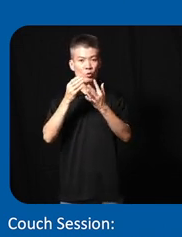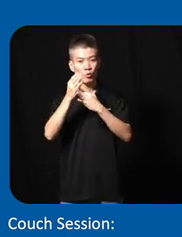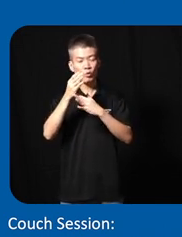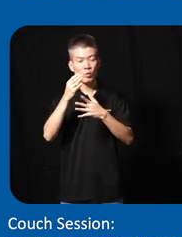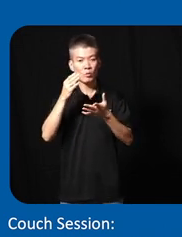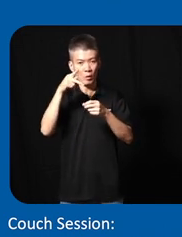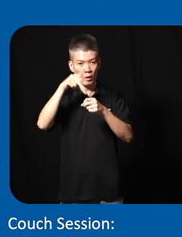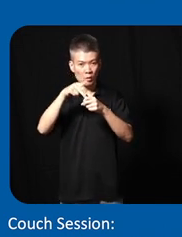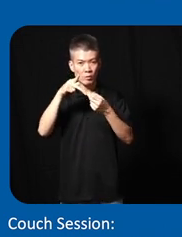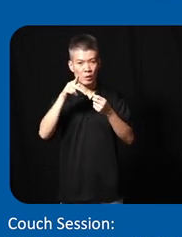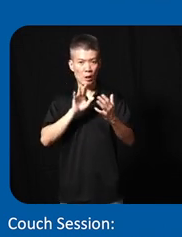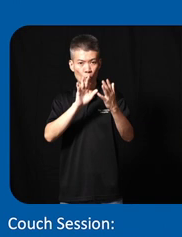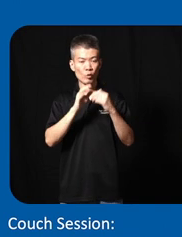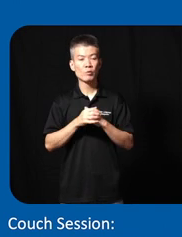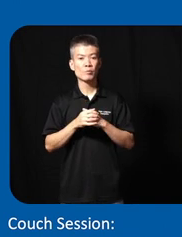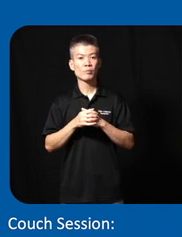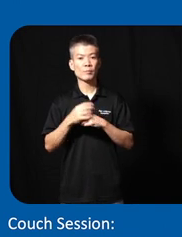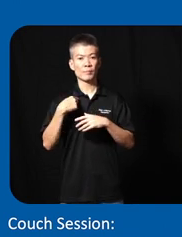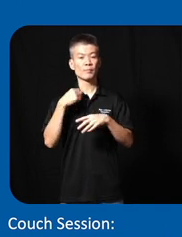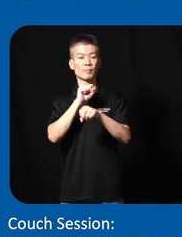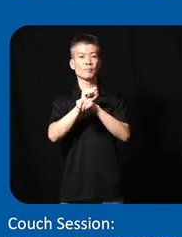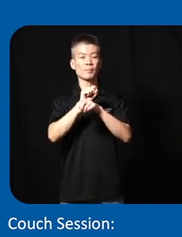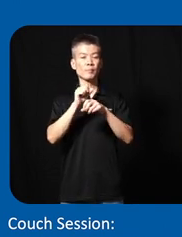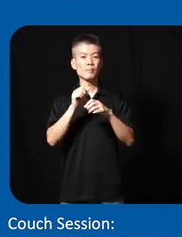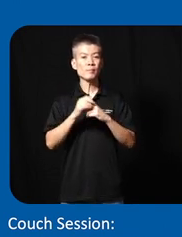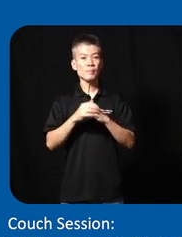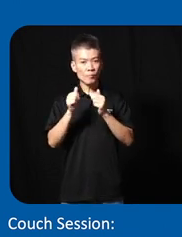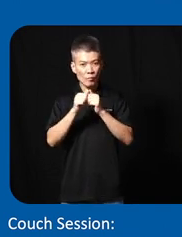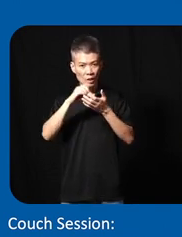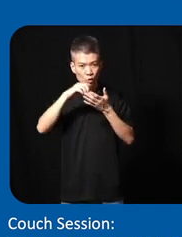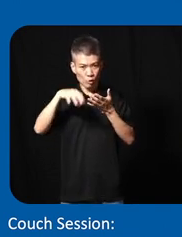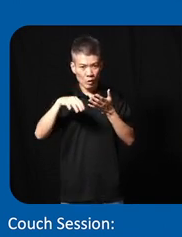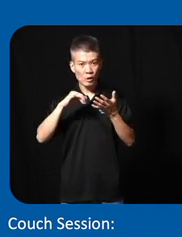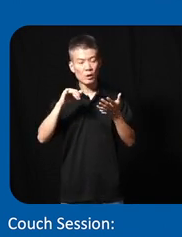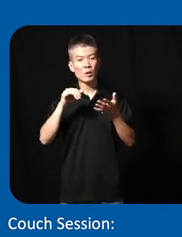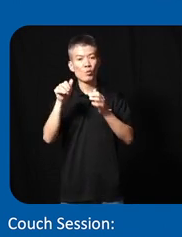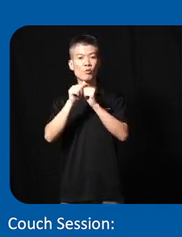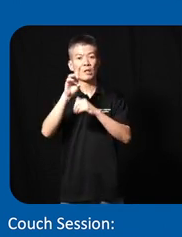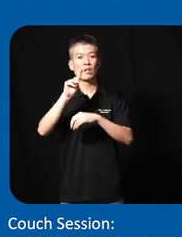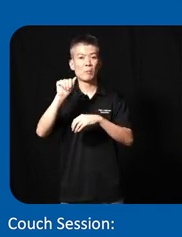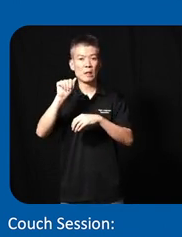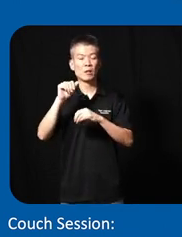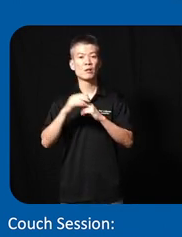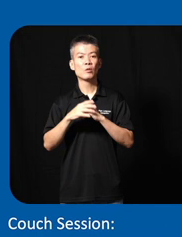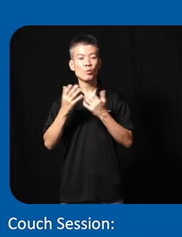approach so for example we work with um students and students with disability to what we call it